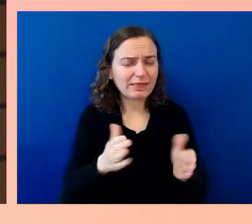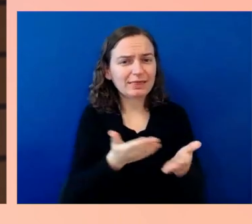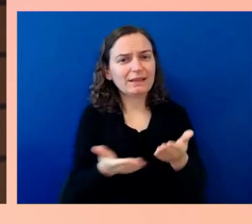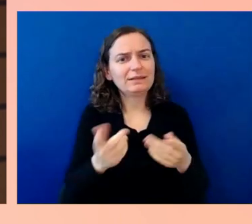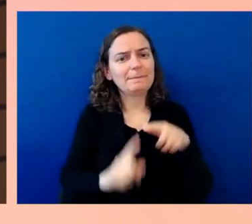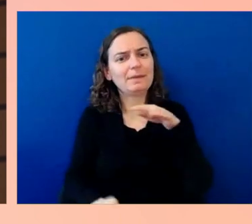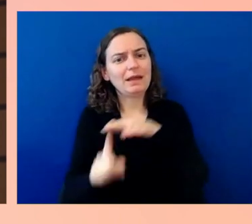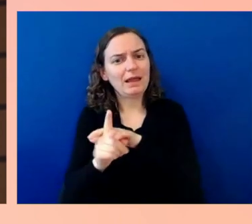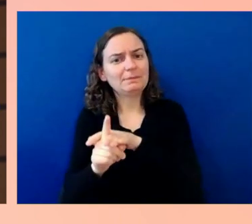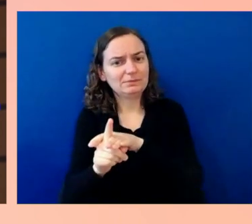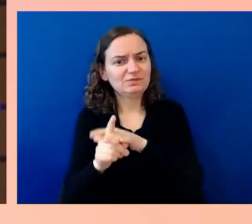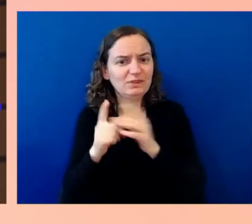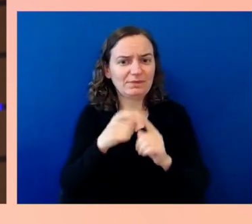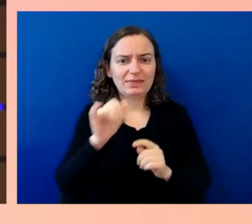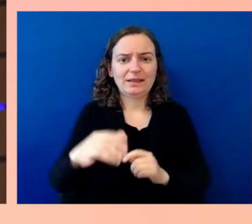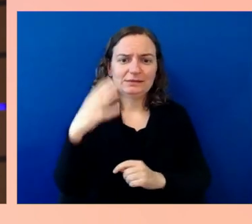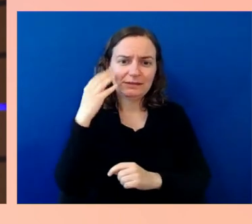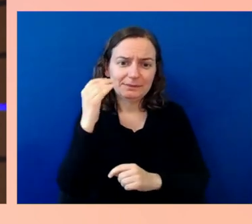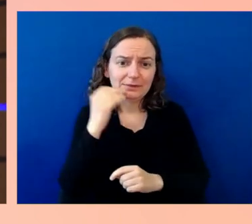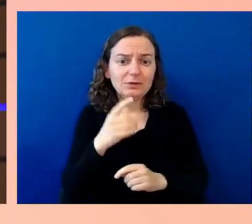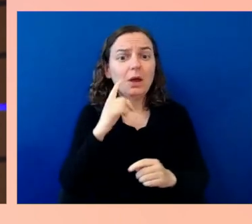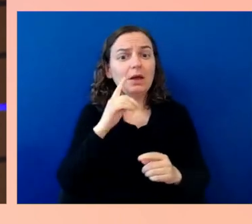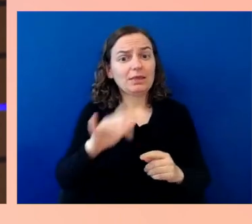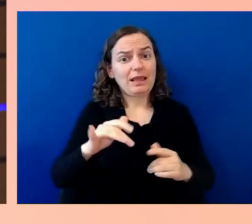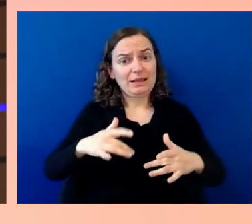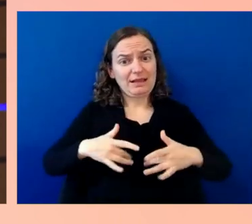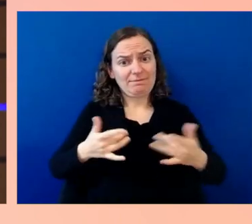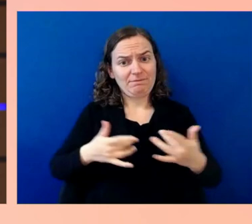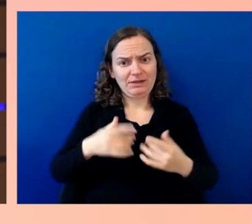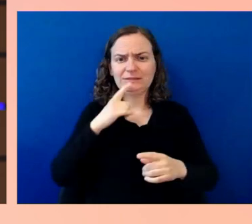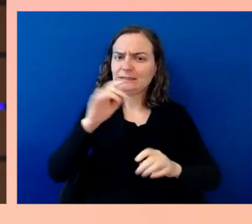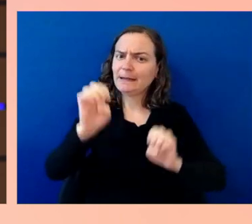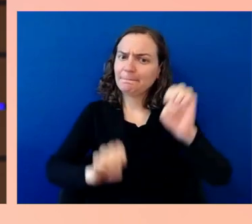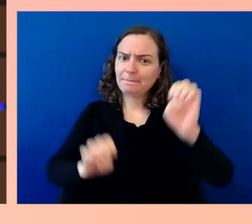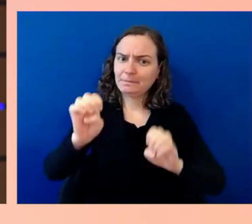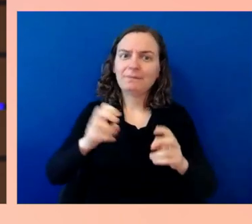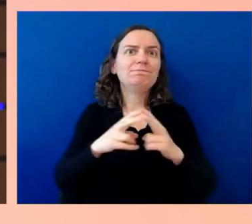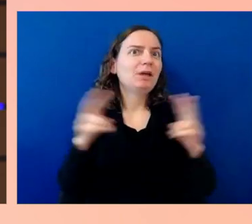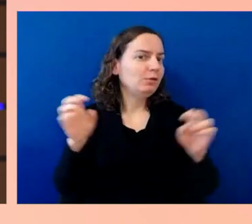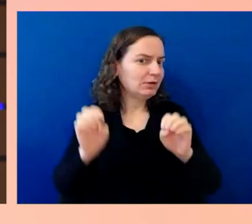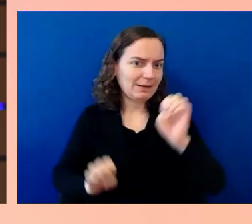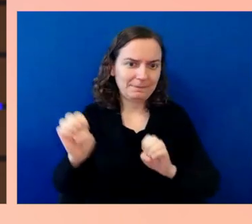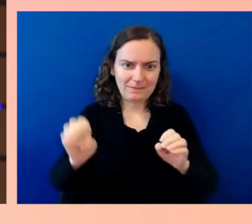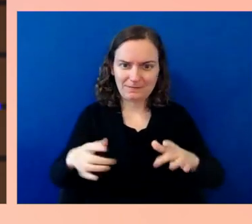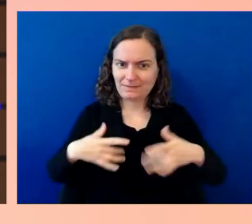it is an event; there are presenters in the thing, making sure that you, again, put